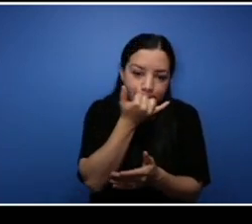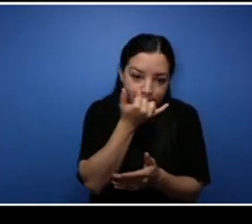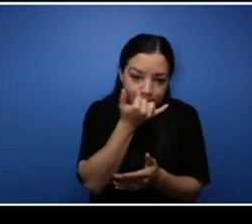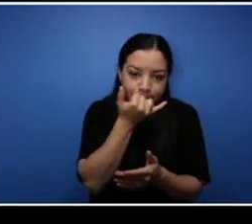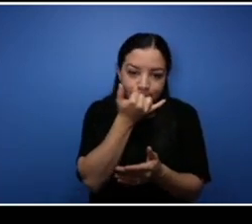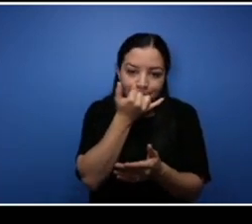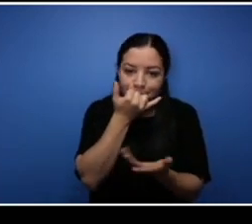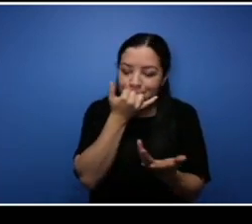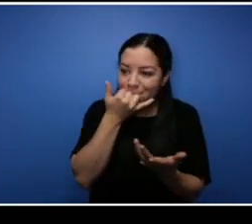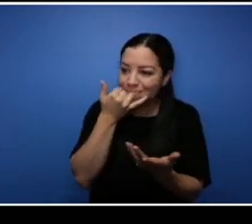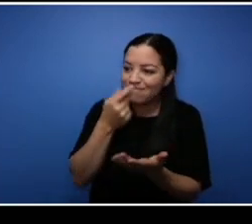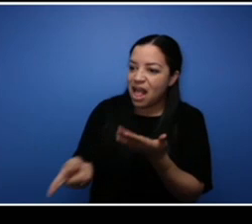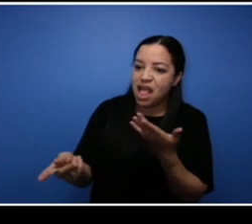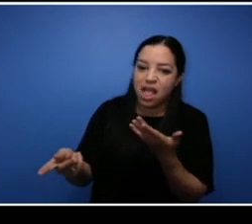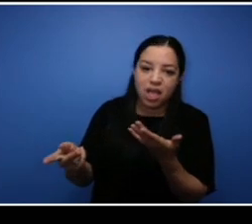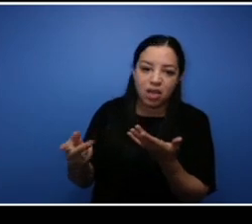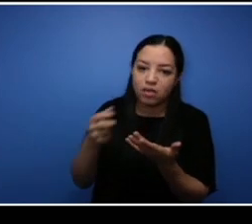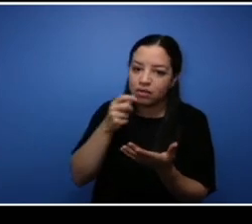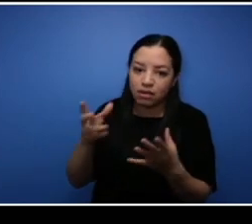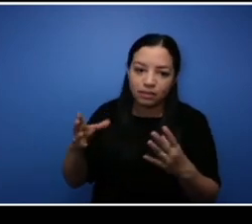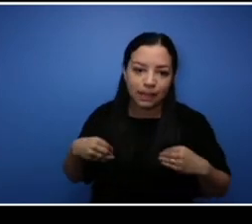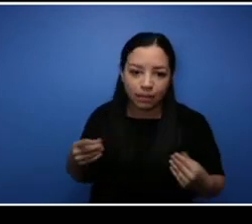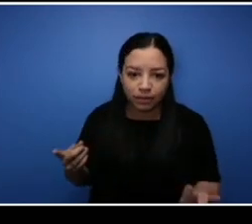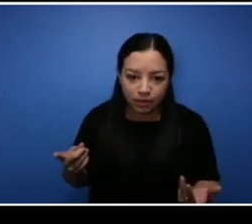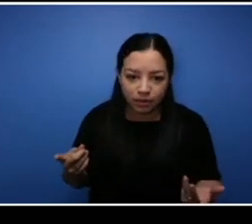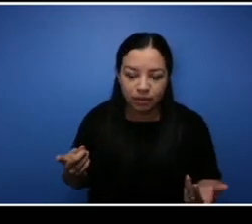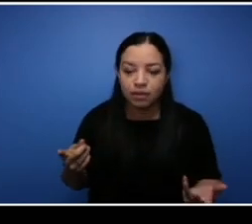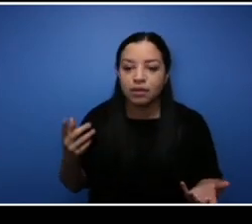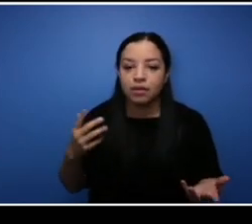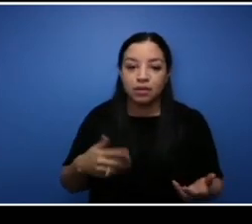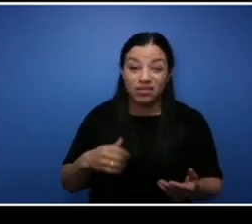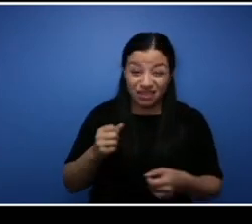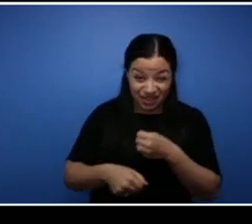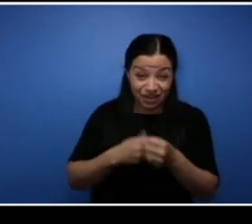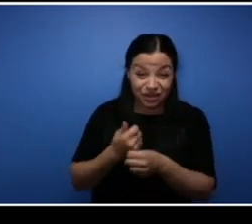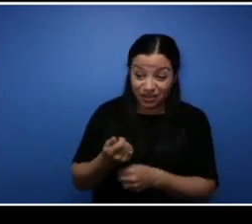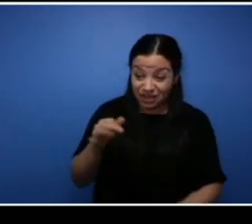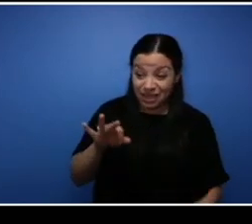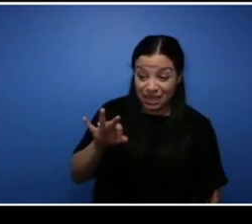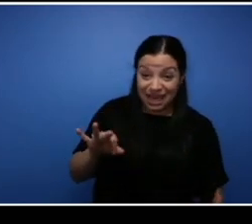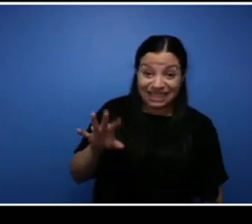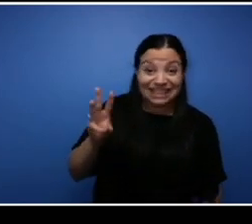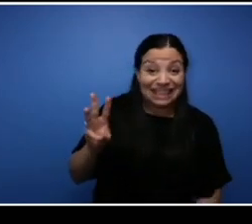basically had to reinvent the wheel. That was back in 1996 and at that time I lost a